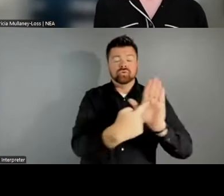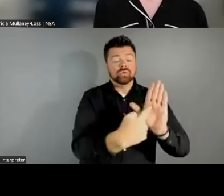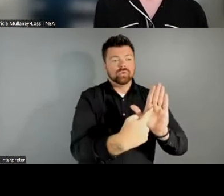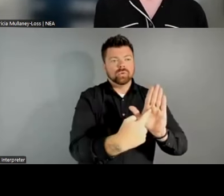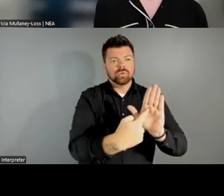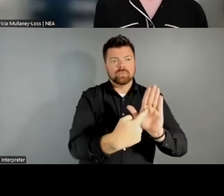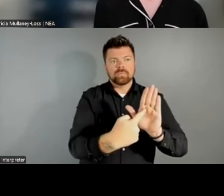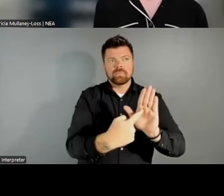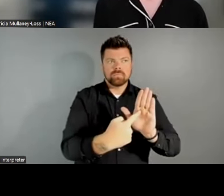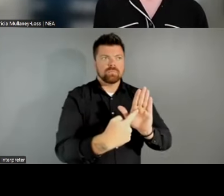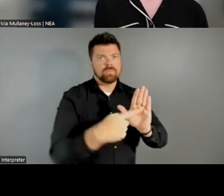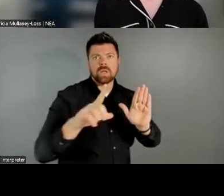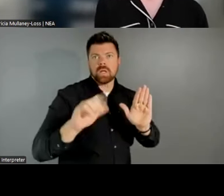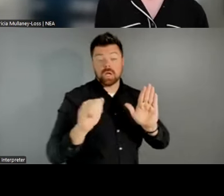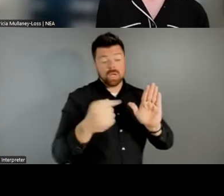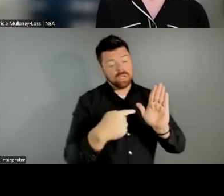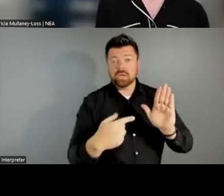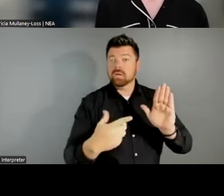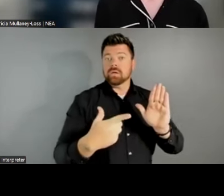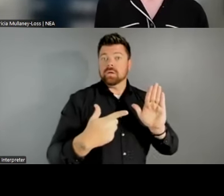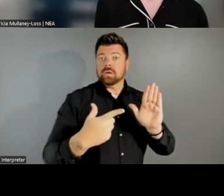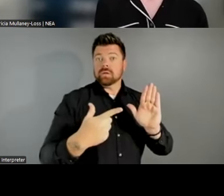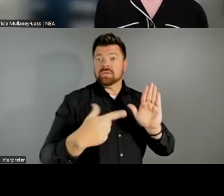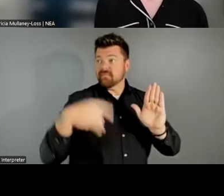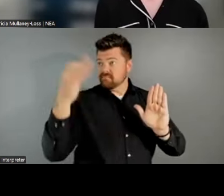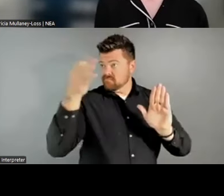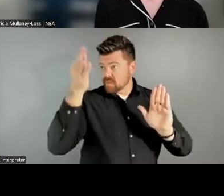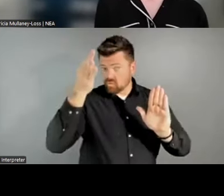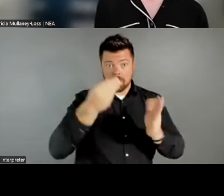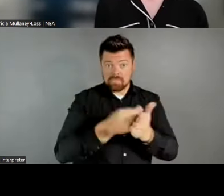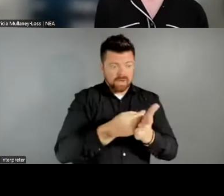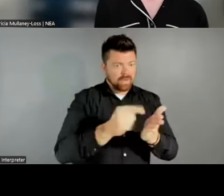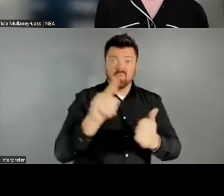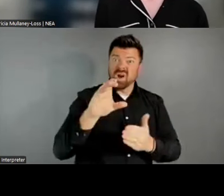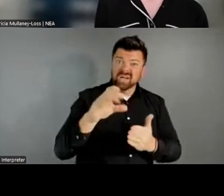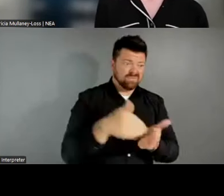LAAs have moved federal funding efficiently. $100 million is a lot of money to come to the arts at